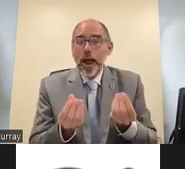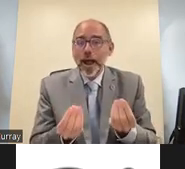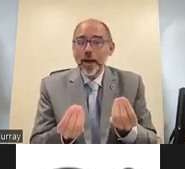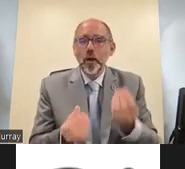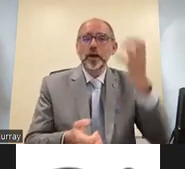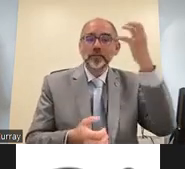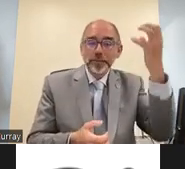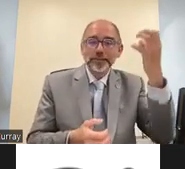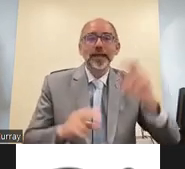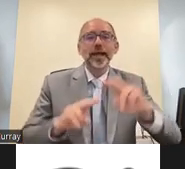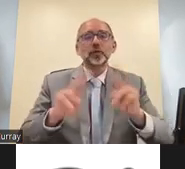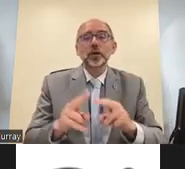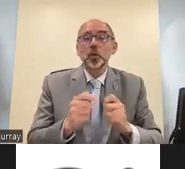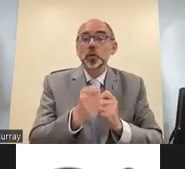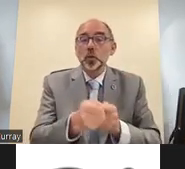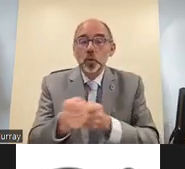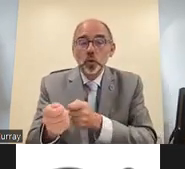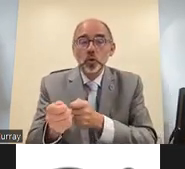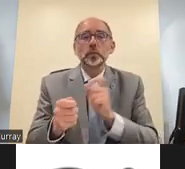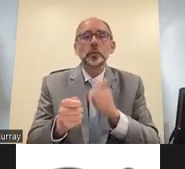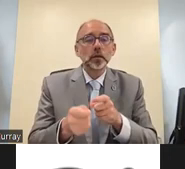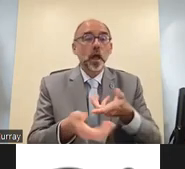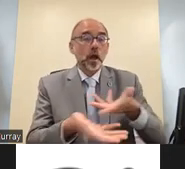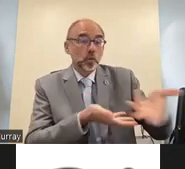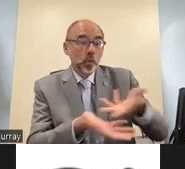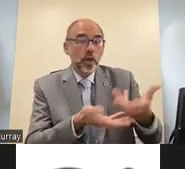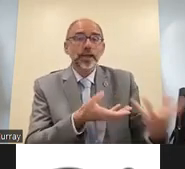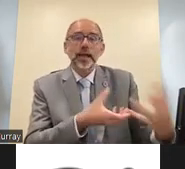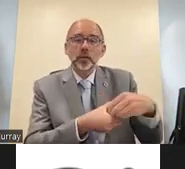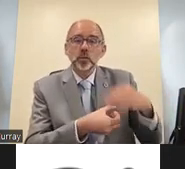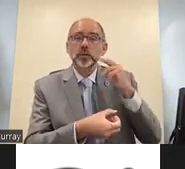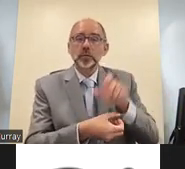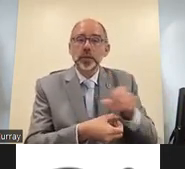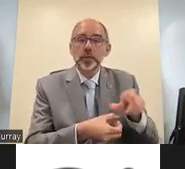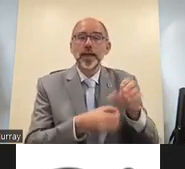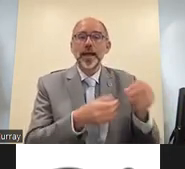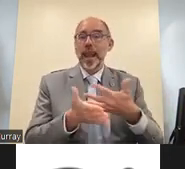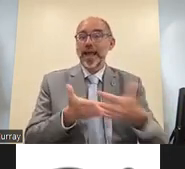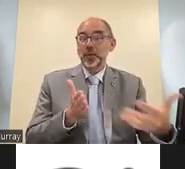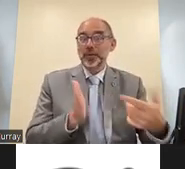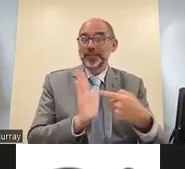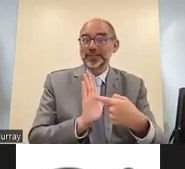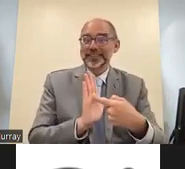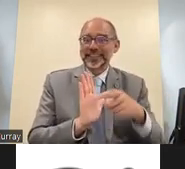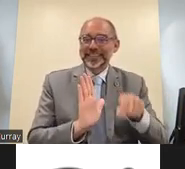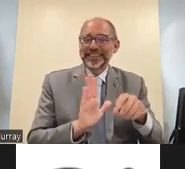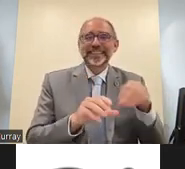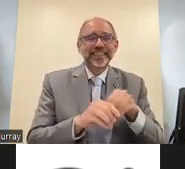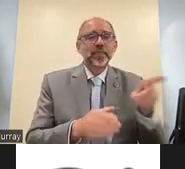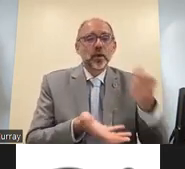collaboration and this is by making sure that ngos international ngos and governments work together